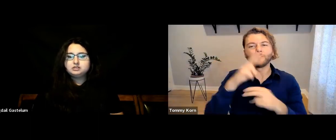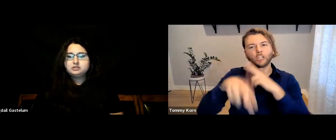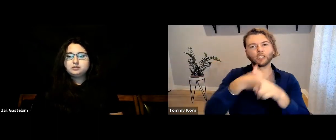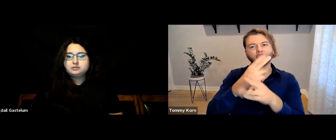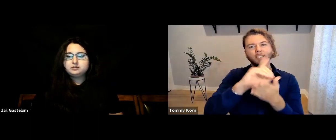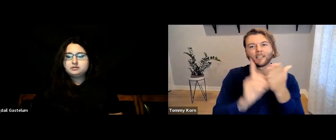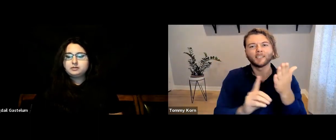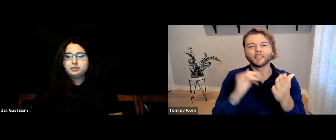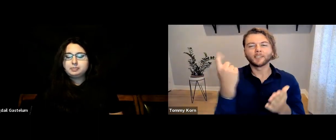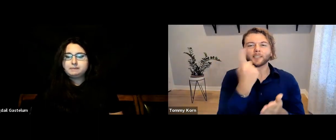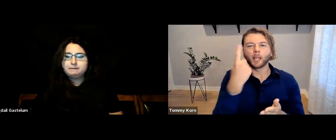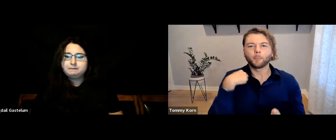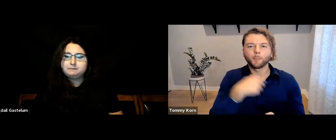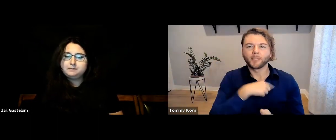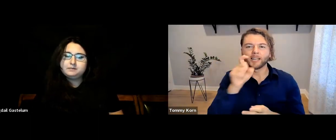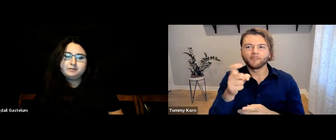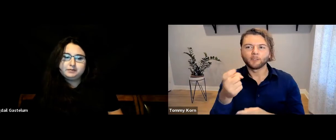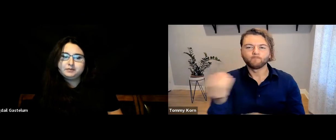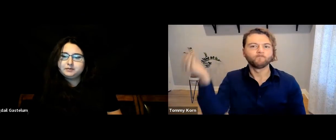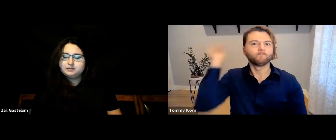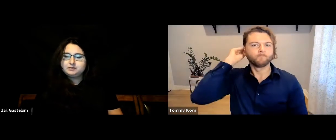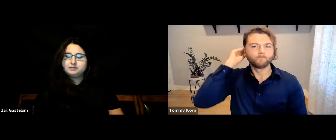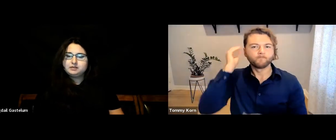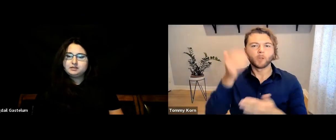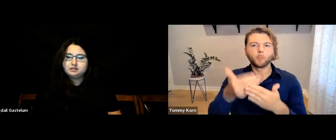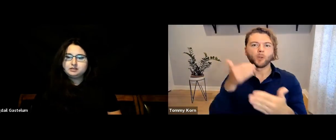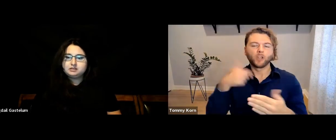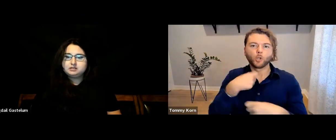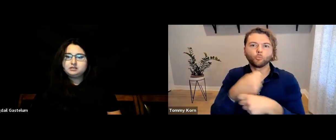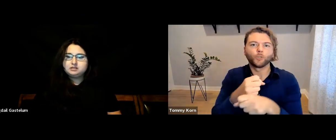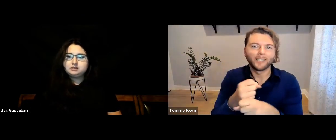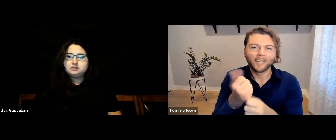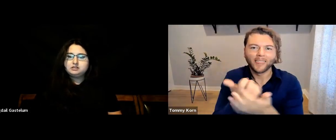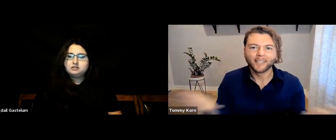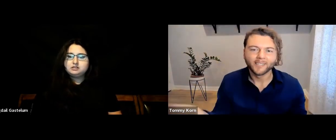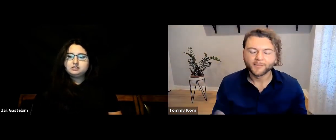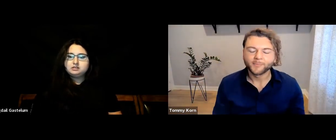Universal design is something we have to keep in mind before we create anything.